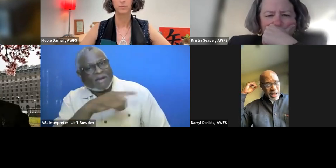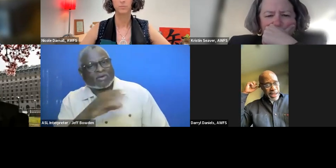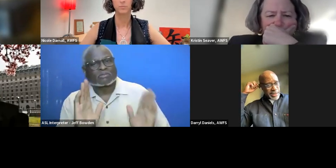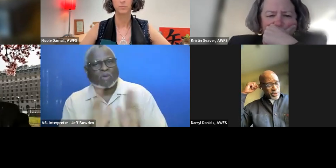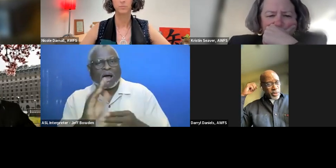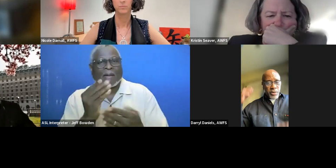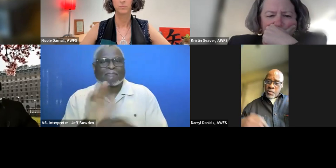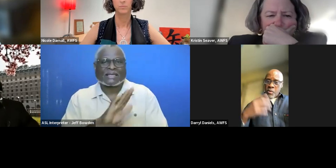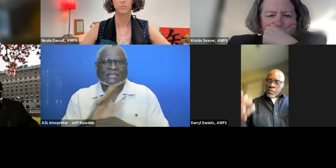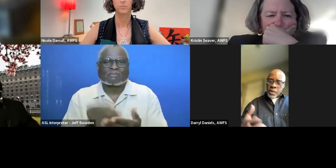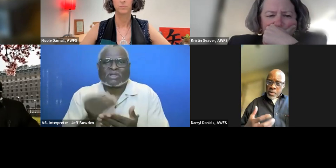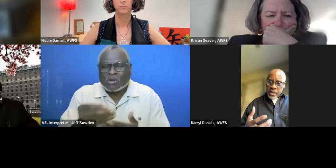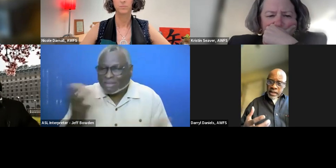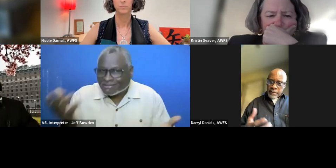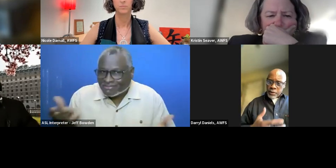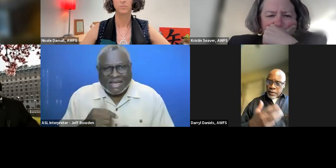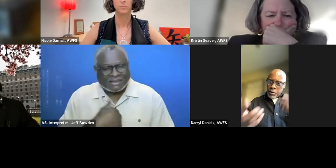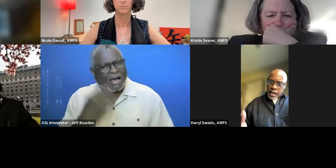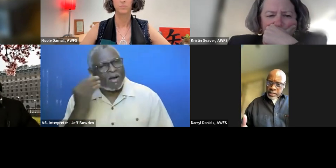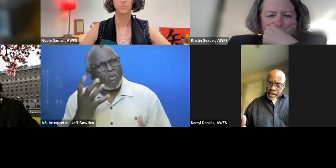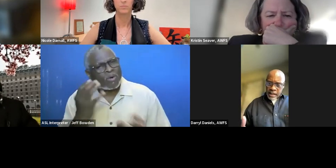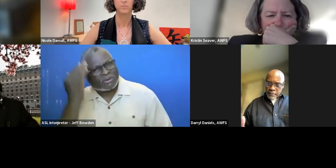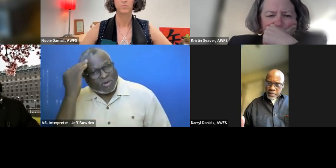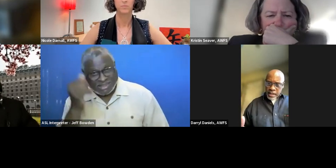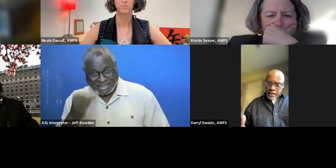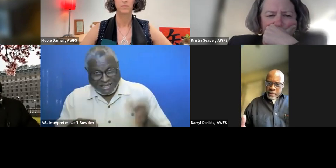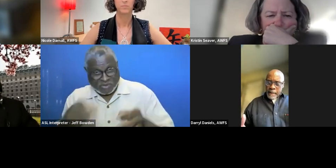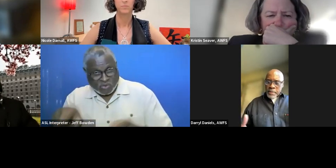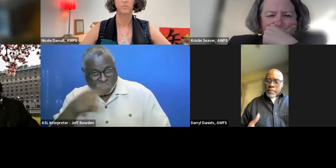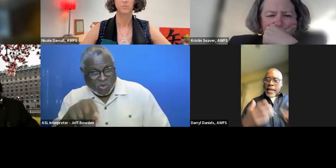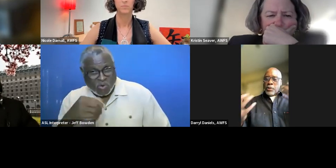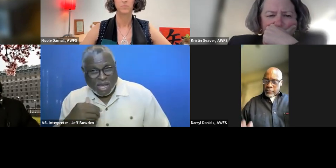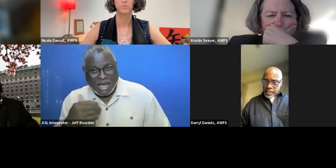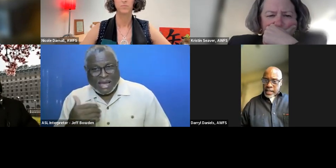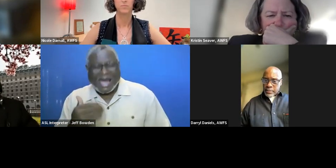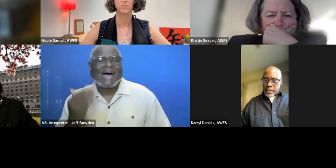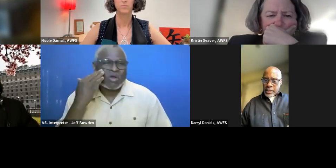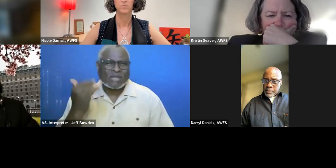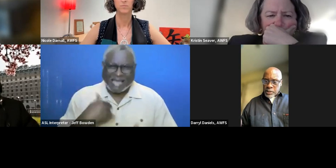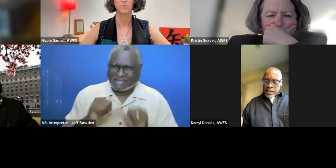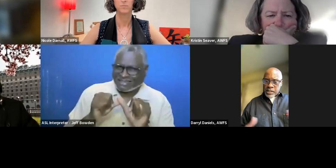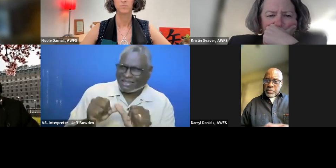And I just wonder if you guys, I mean I know you have sustainability specialists,